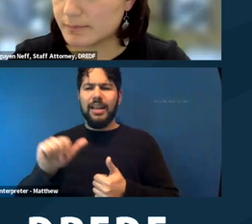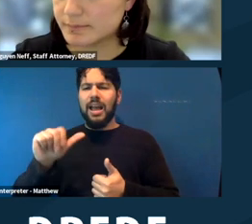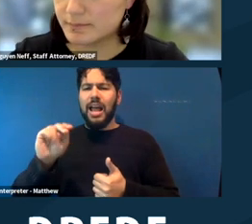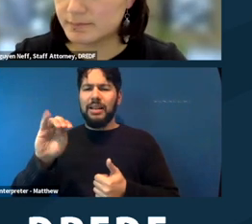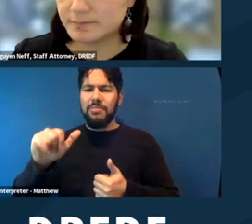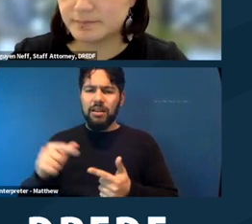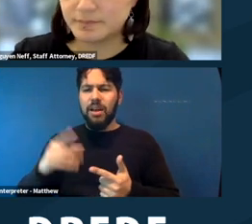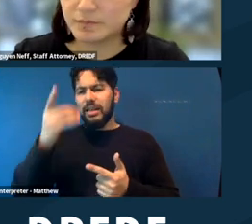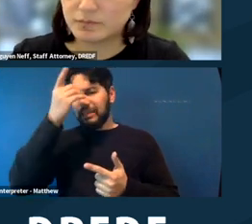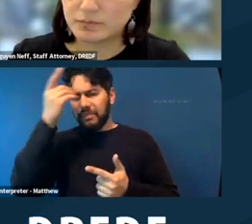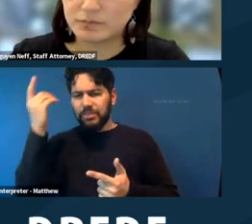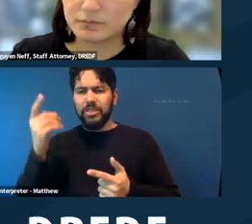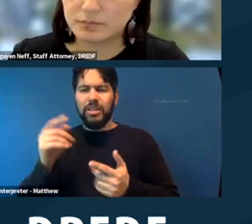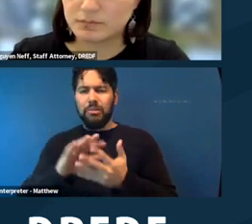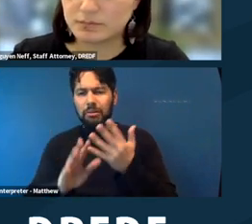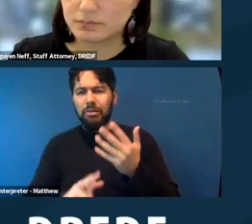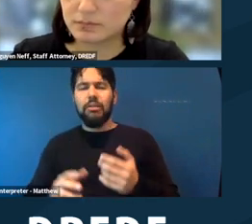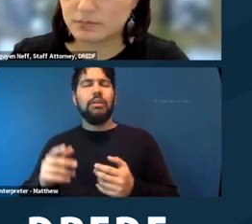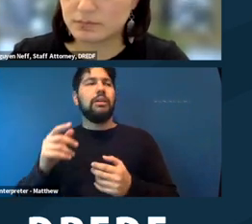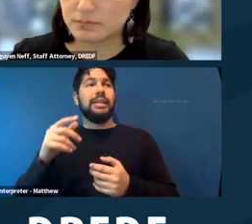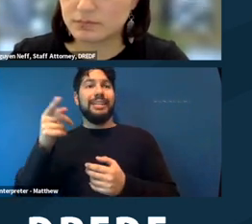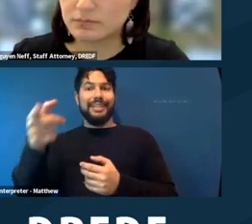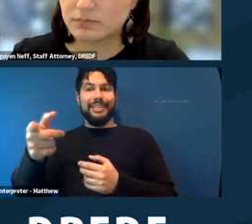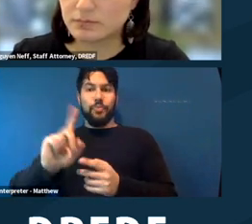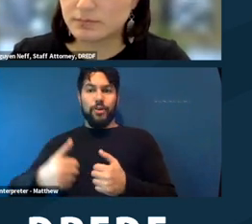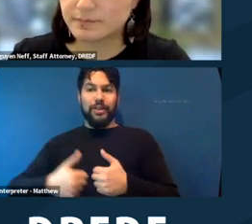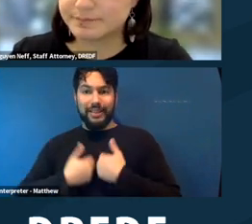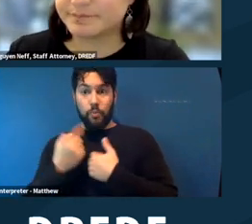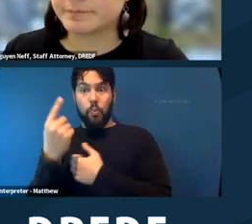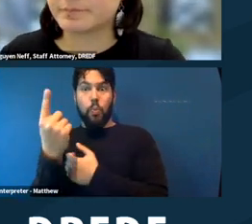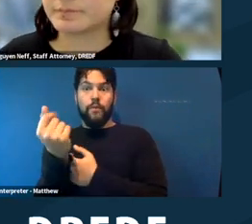and he was located in one of the only places in San Rafael that has access to a water spigot,